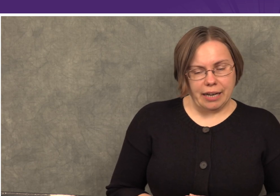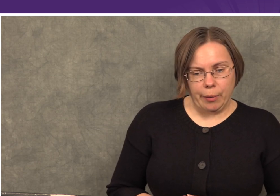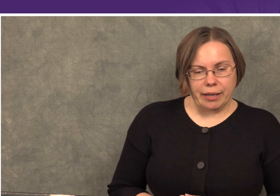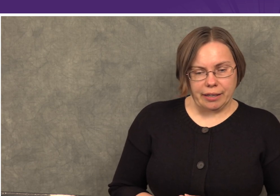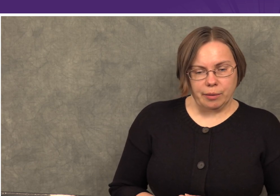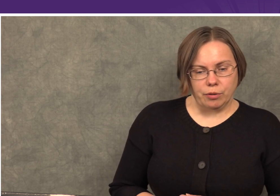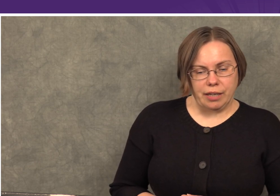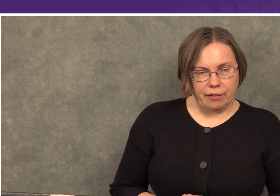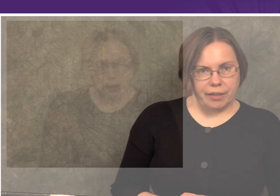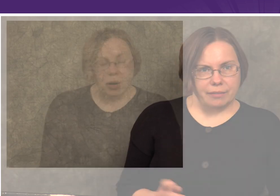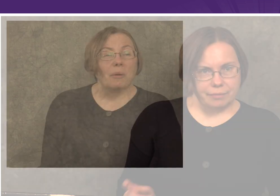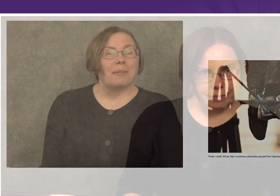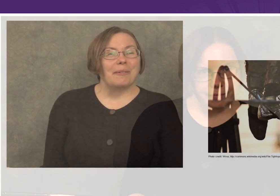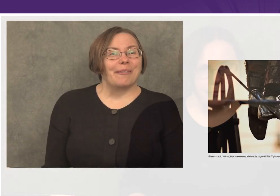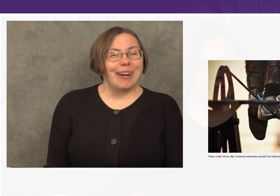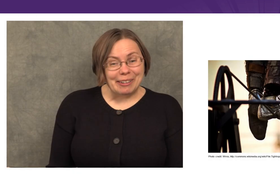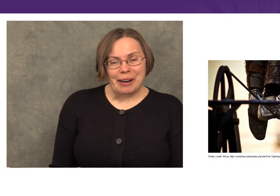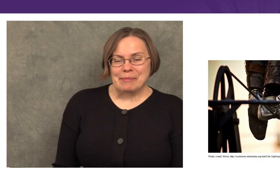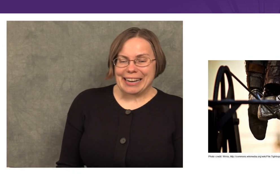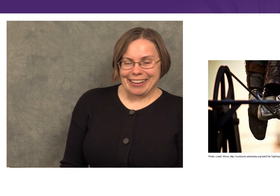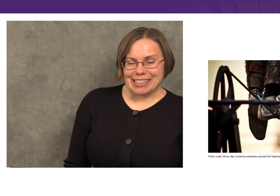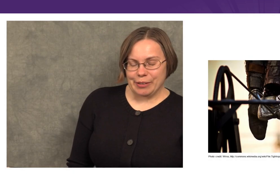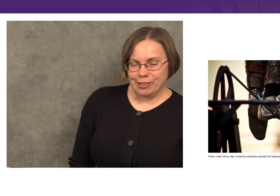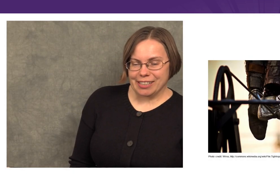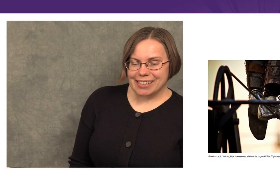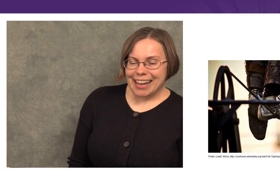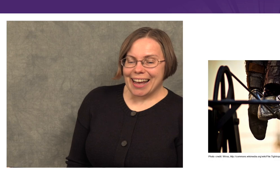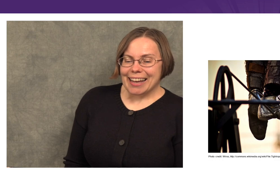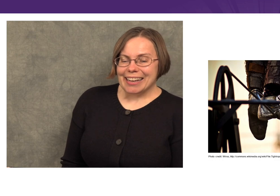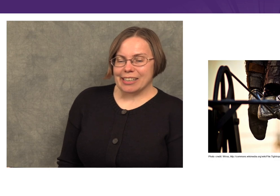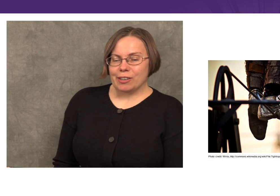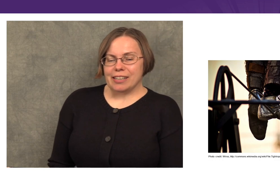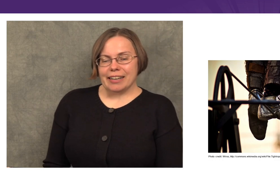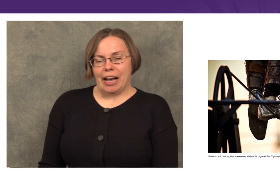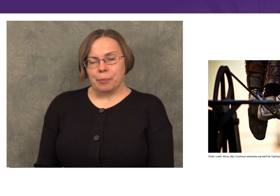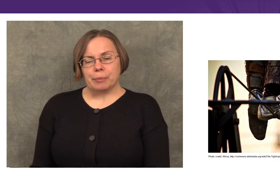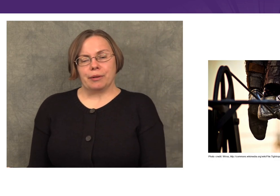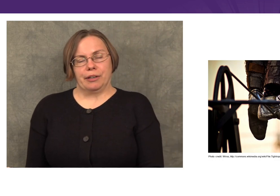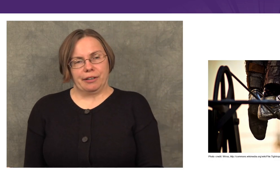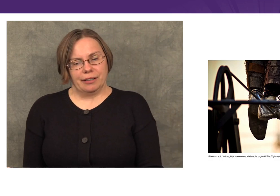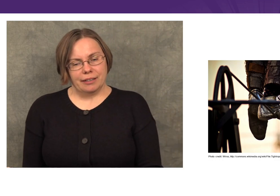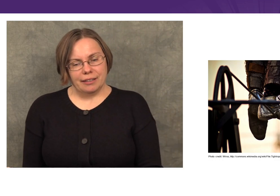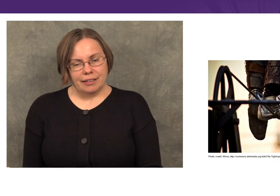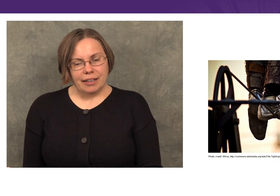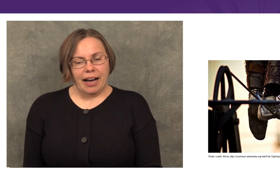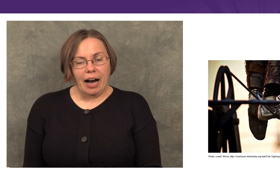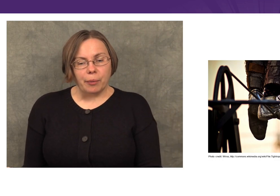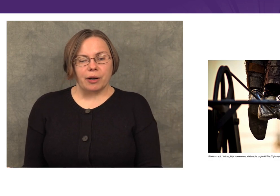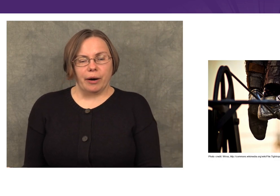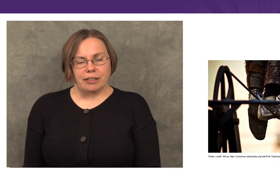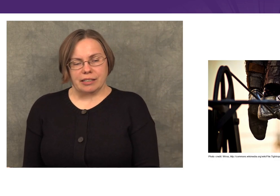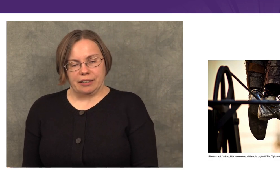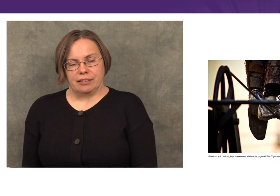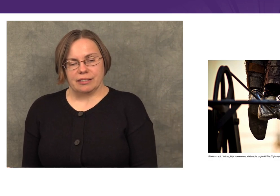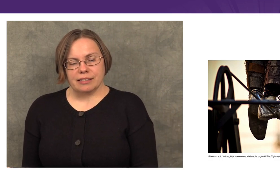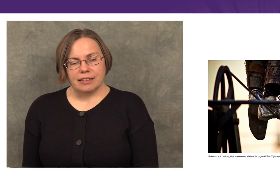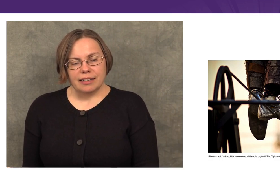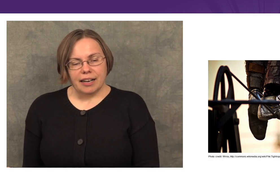and how we can get the most out of it. One of my main areas of interest is understanding how people learn, how we acquire skills,